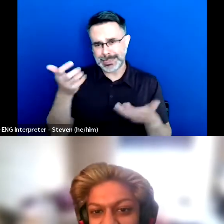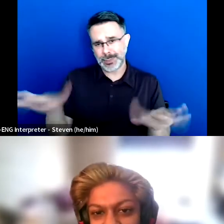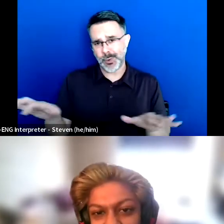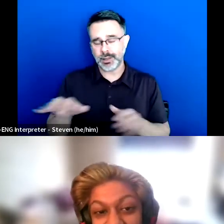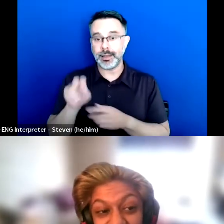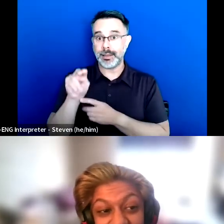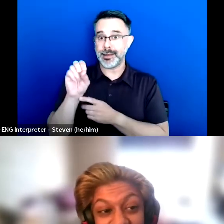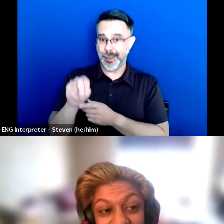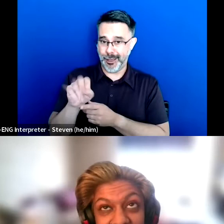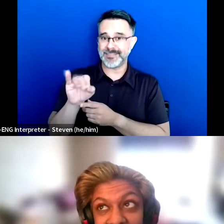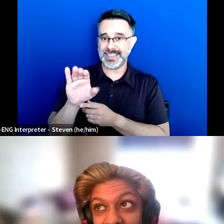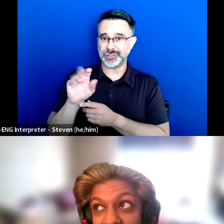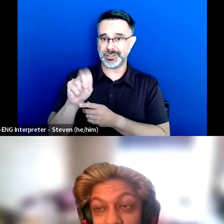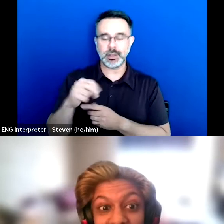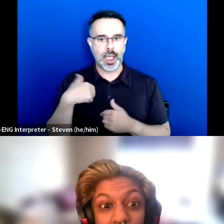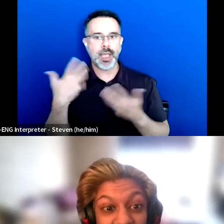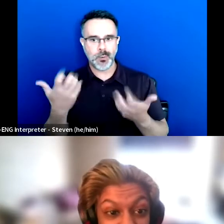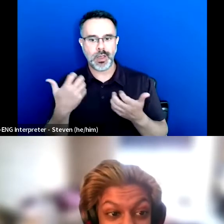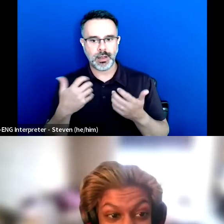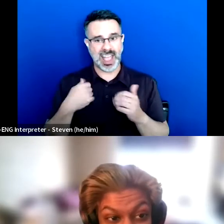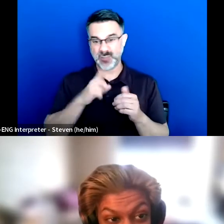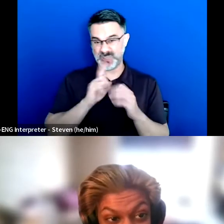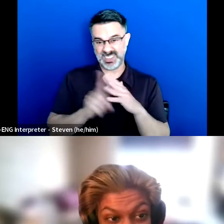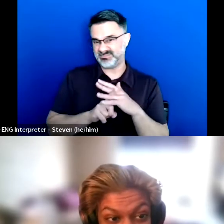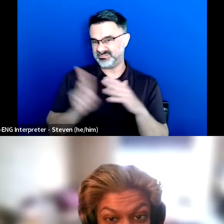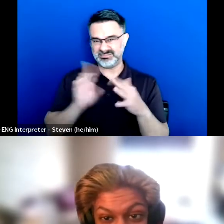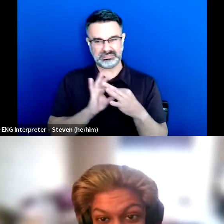I specifically ran away from journalism in high school.